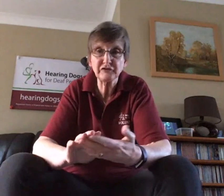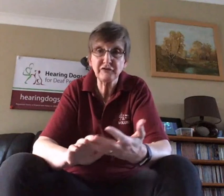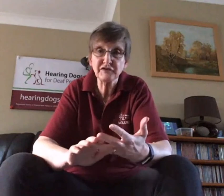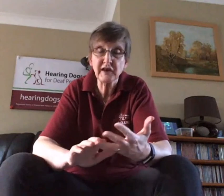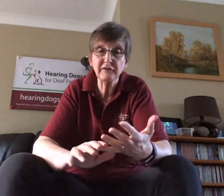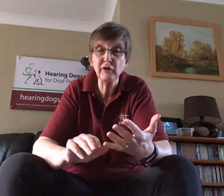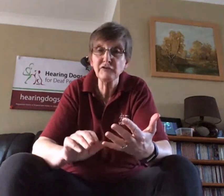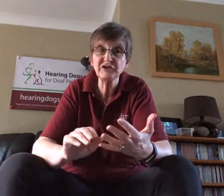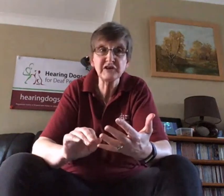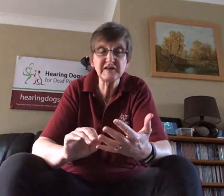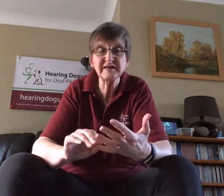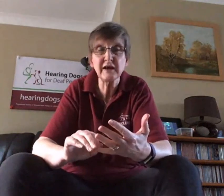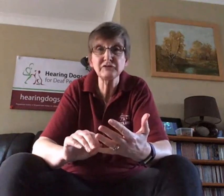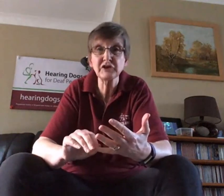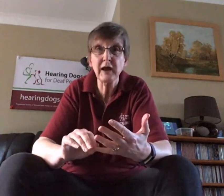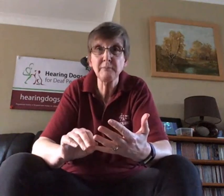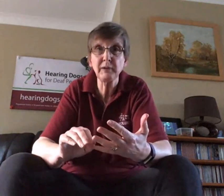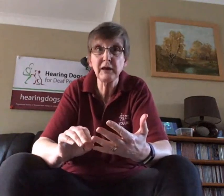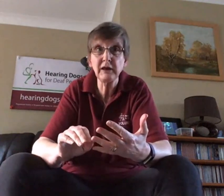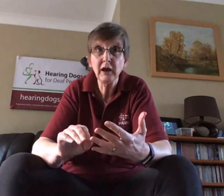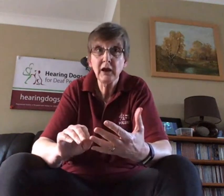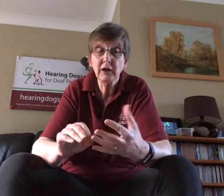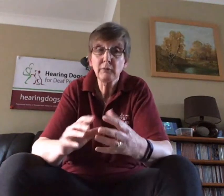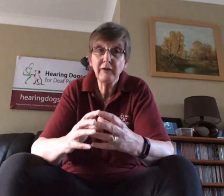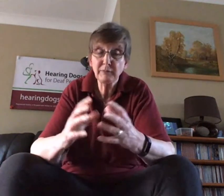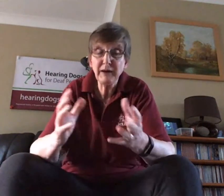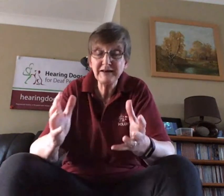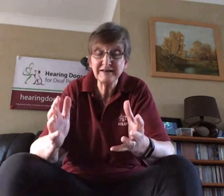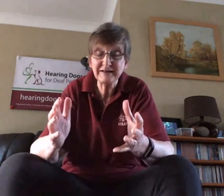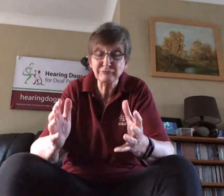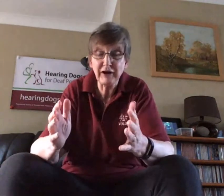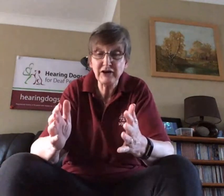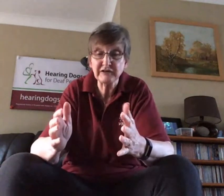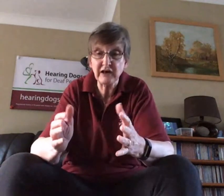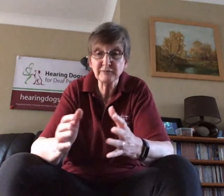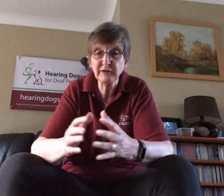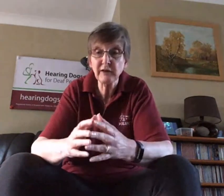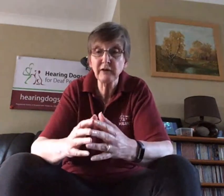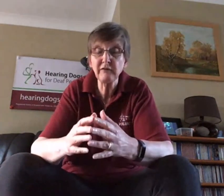cells and obviously these sounds can be, we have the basic range of sounds, but then eventually